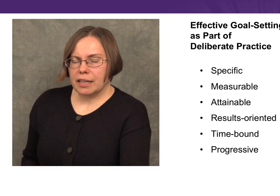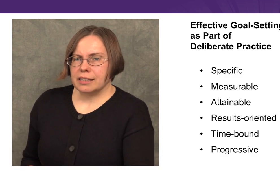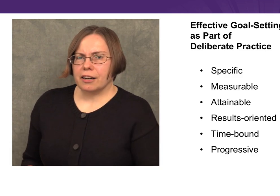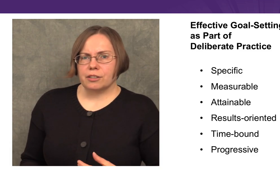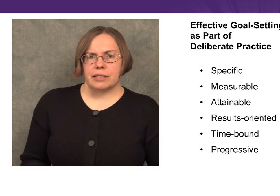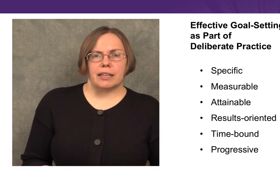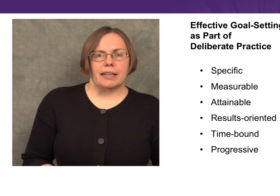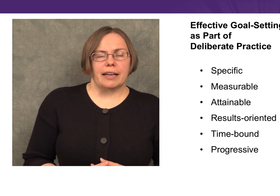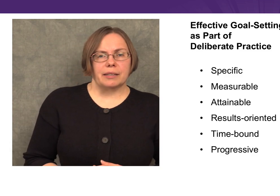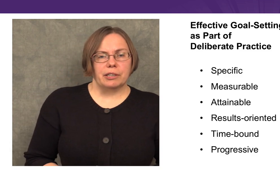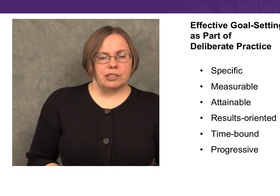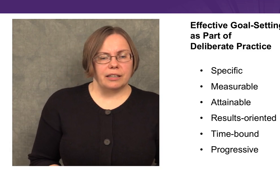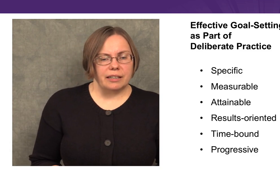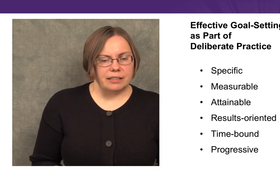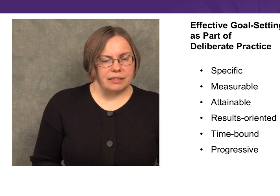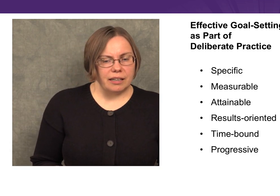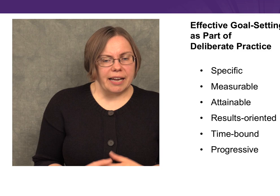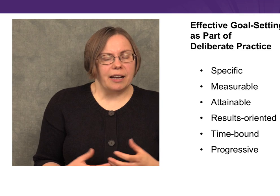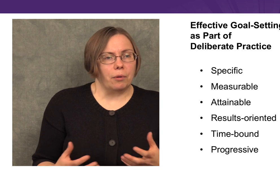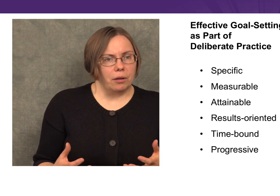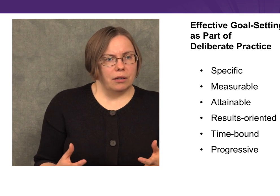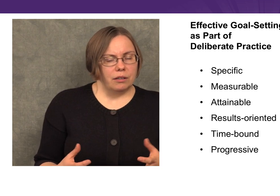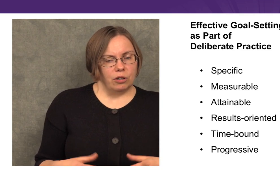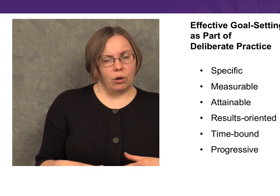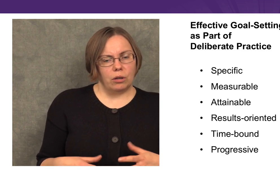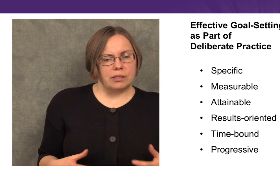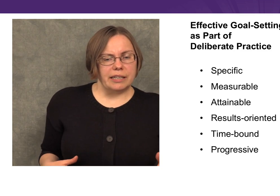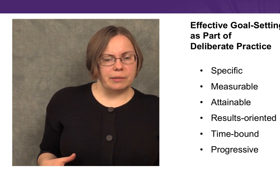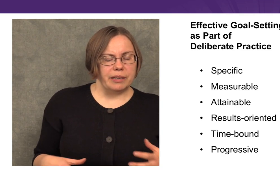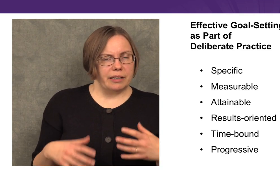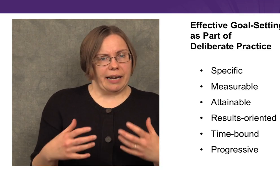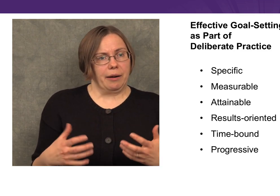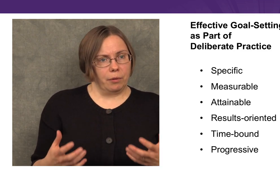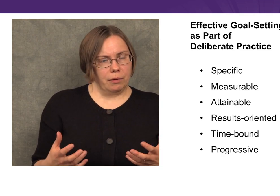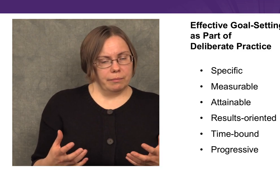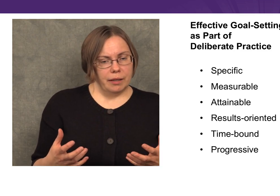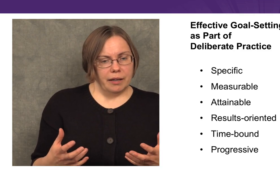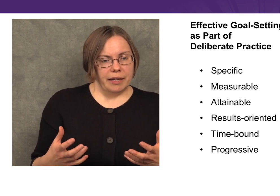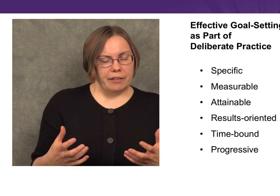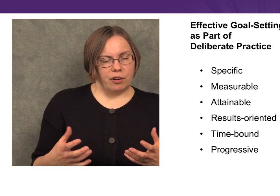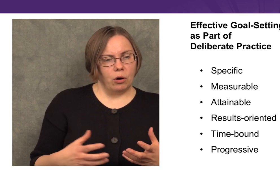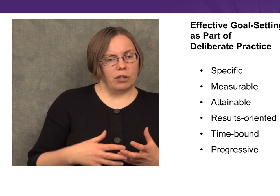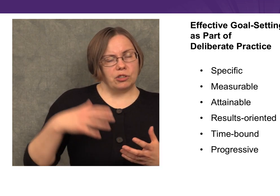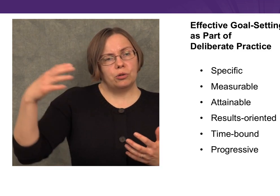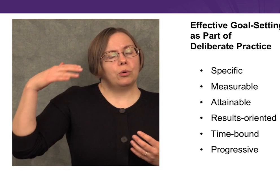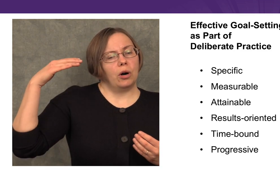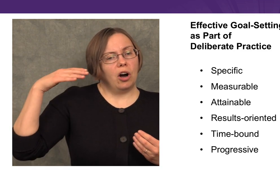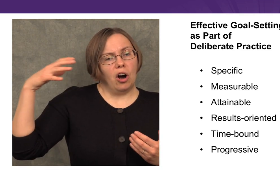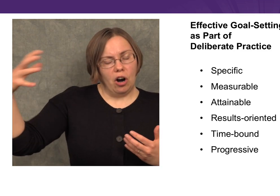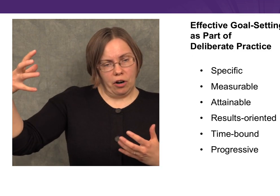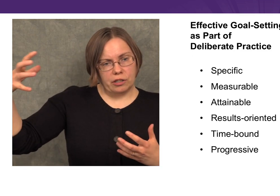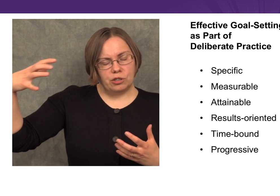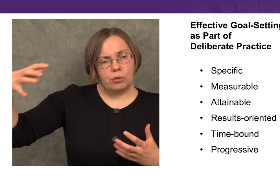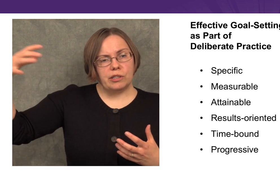The next characteristic I’d like to mention is attainable. Goals need to be attainable. If a goal is too hard, too difficult,